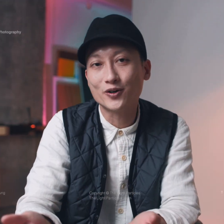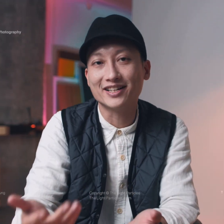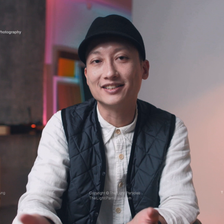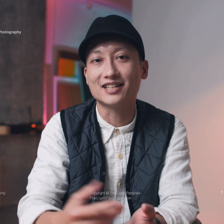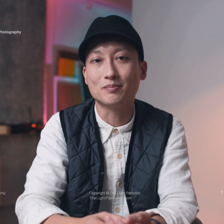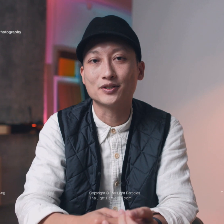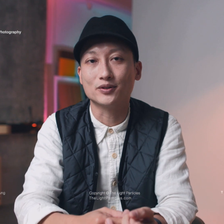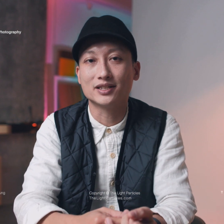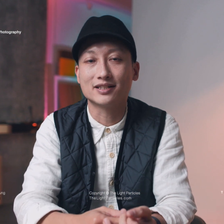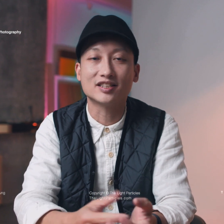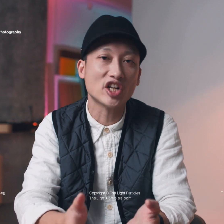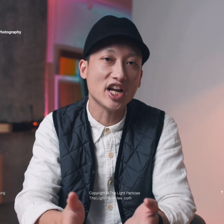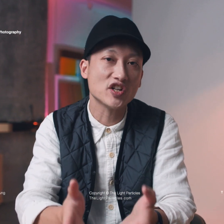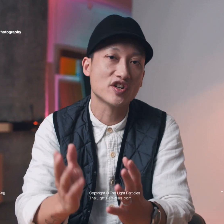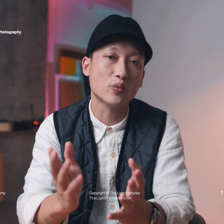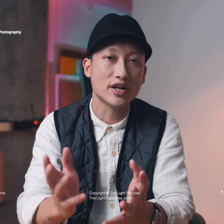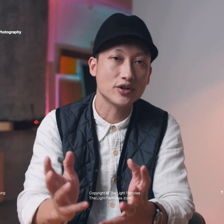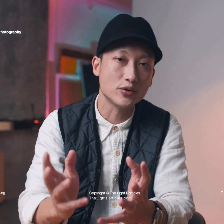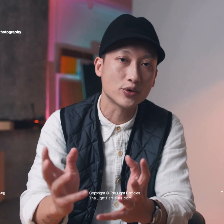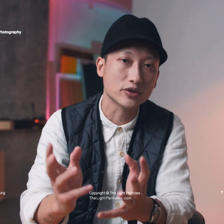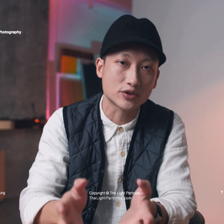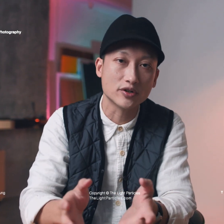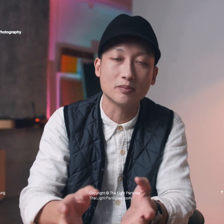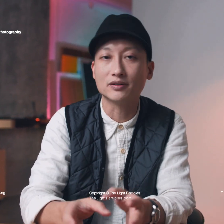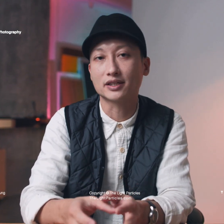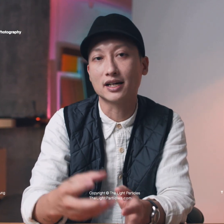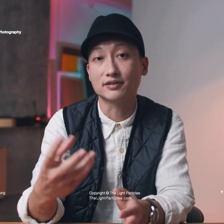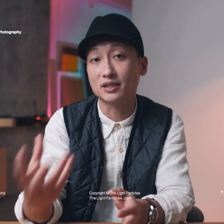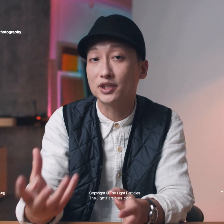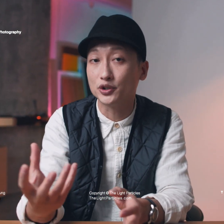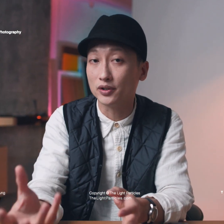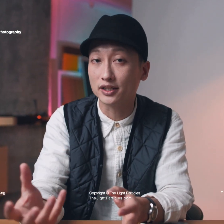you learned in this episode does it change the way you concern about the kind of subject you